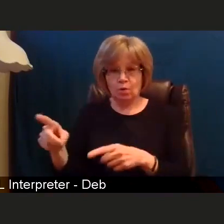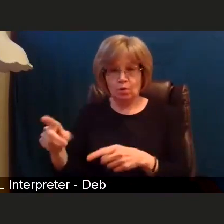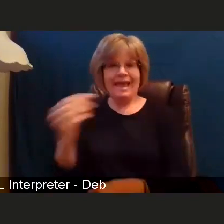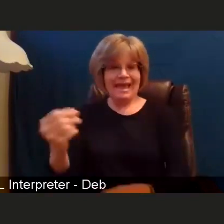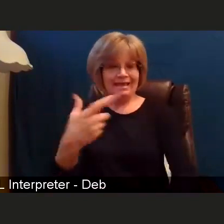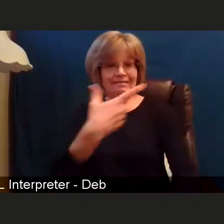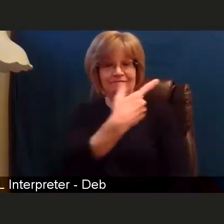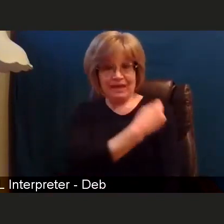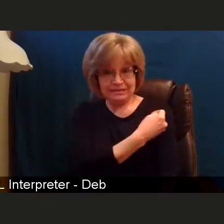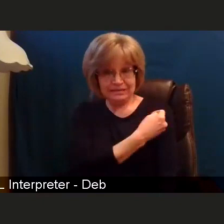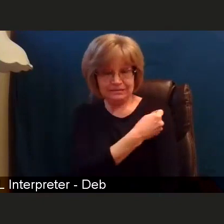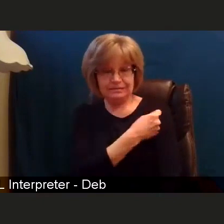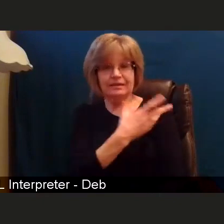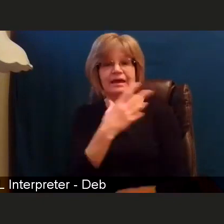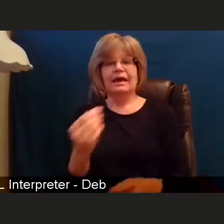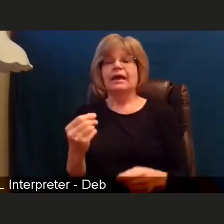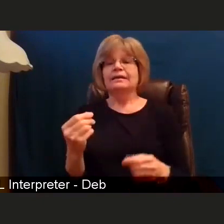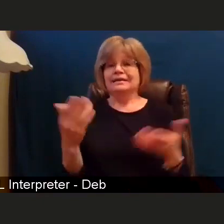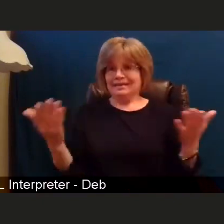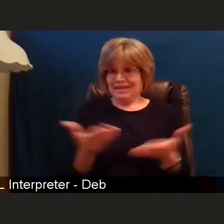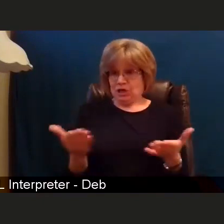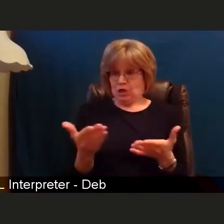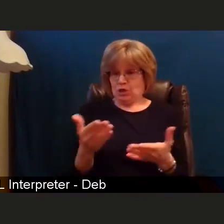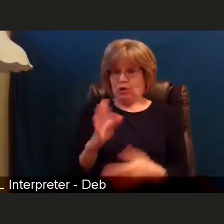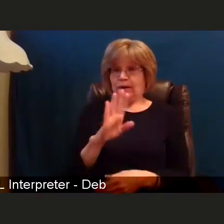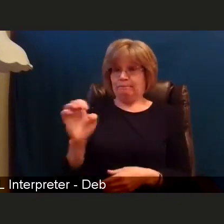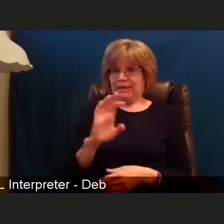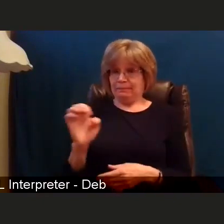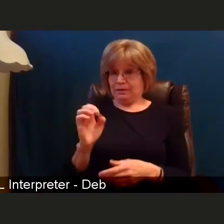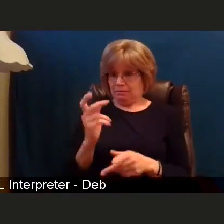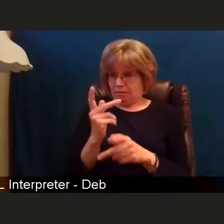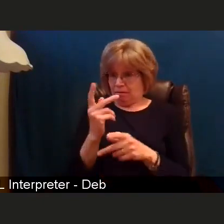what we are doing here at Beebe Healthcare to prepare for